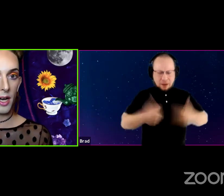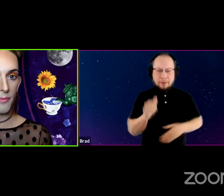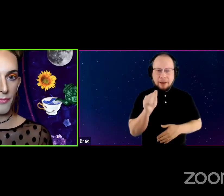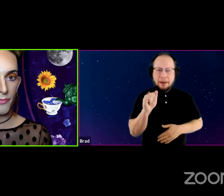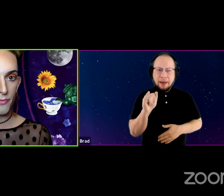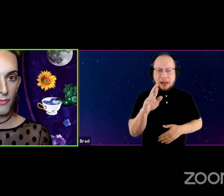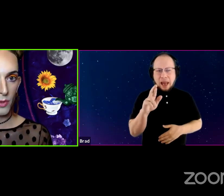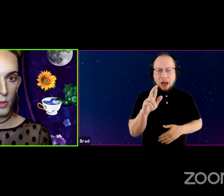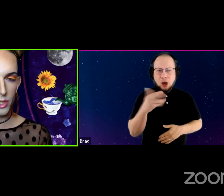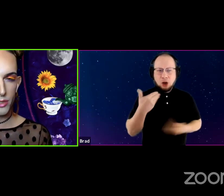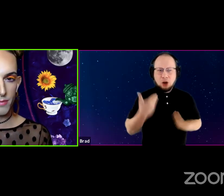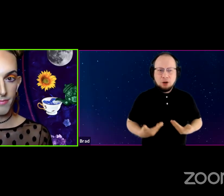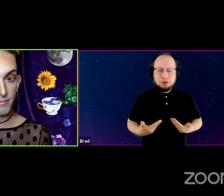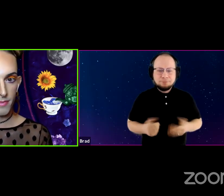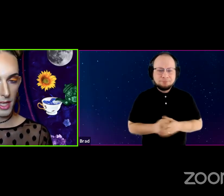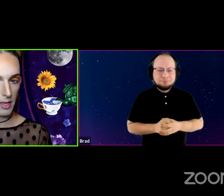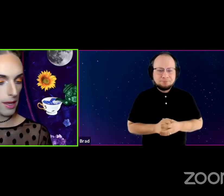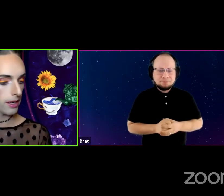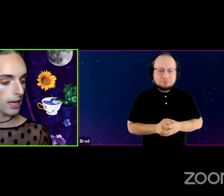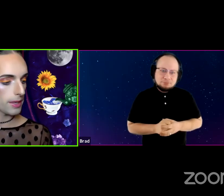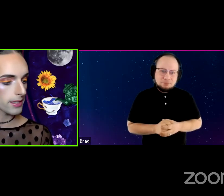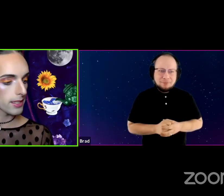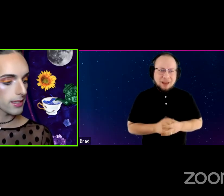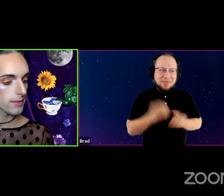which thinking about it, now makes sense.